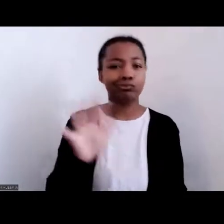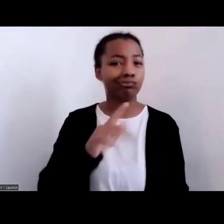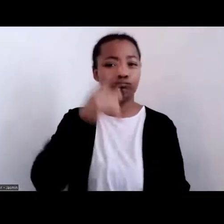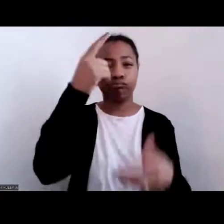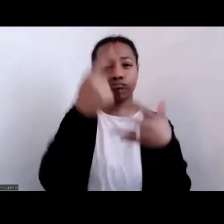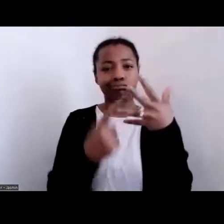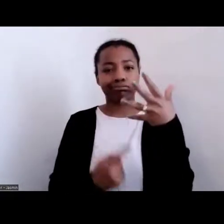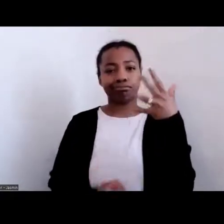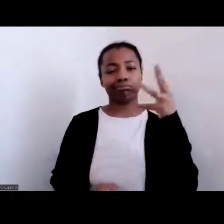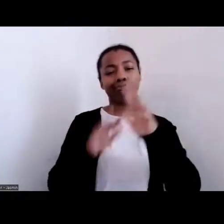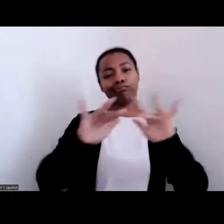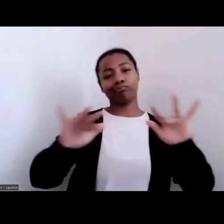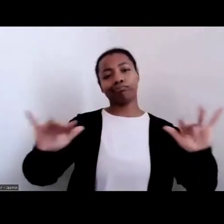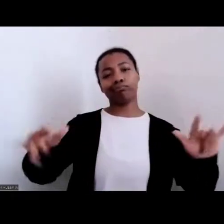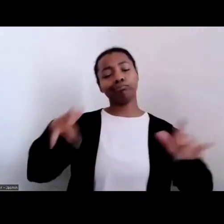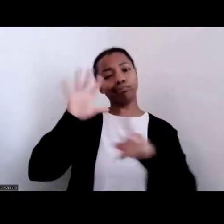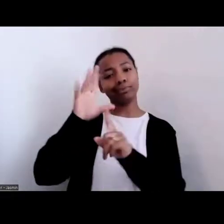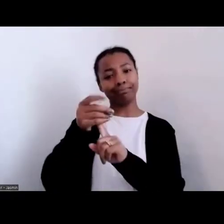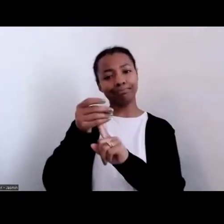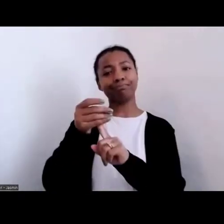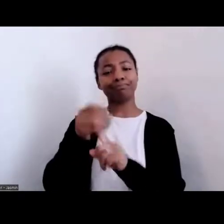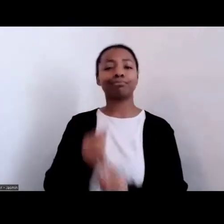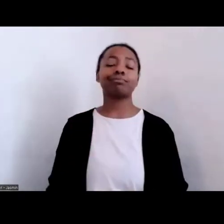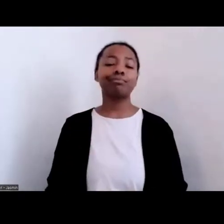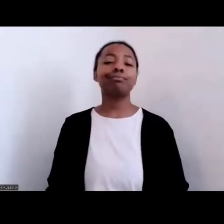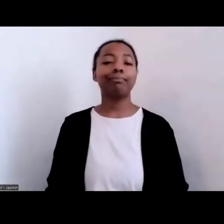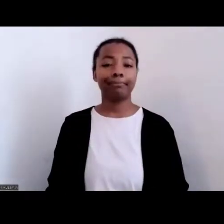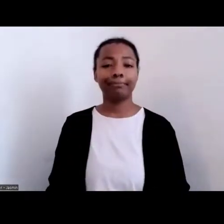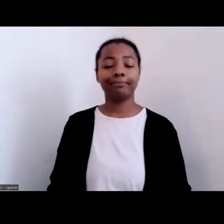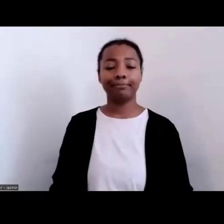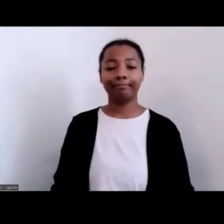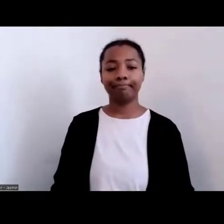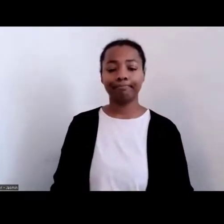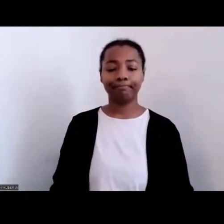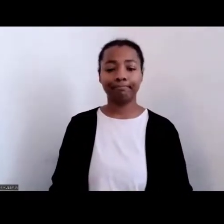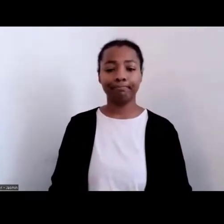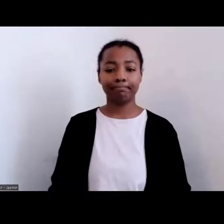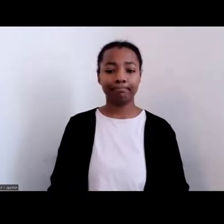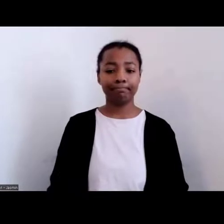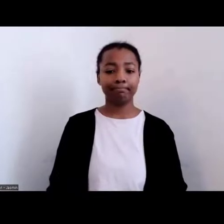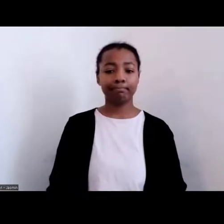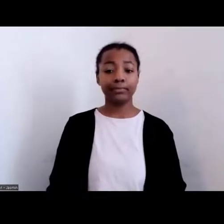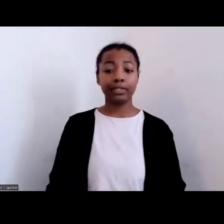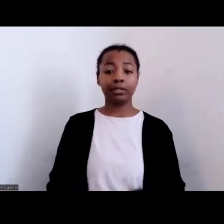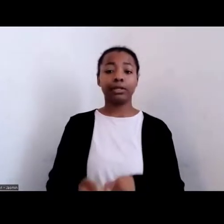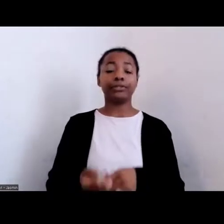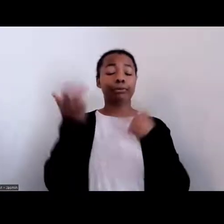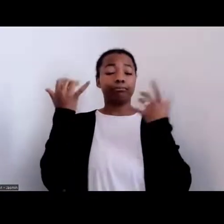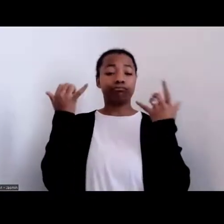And so as we move into thinking about where we are today, you